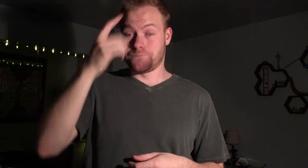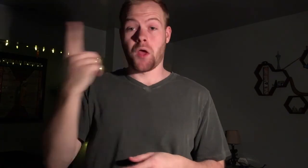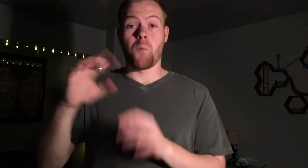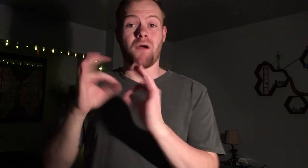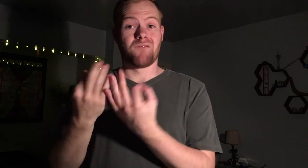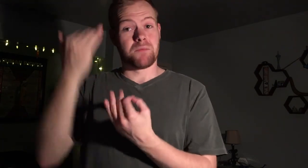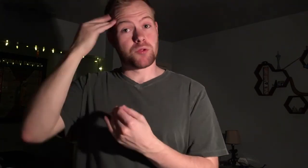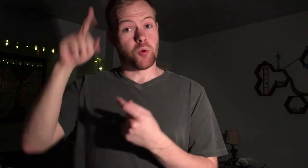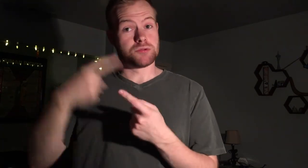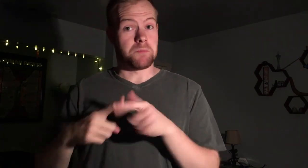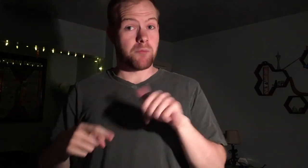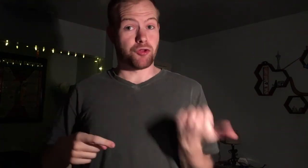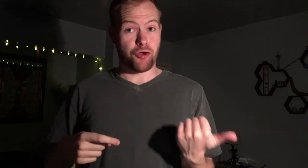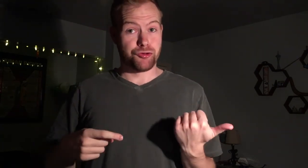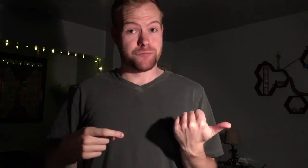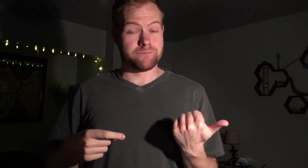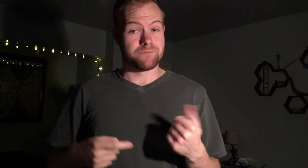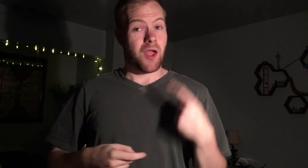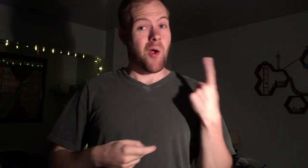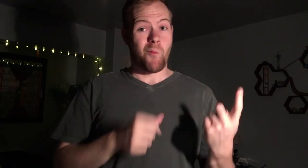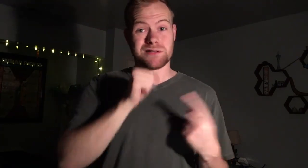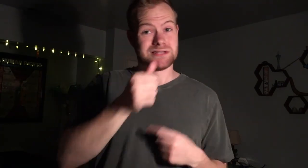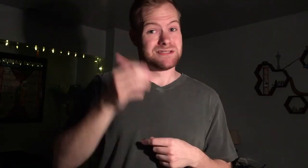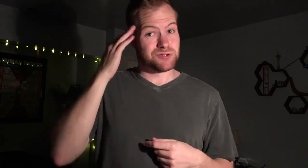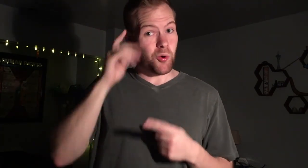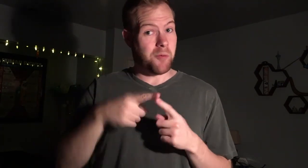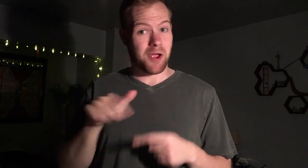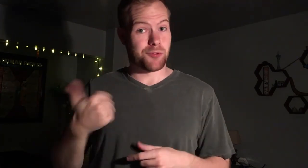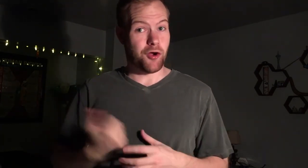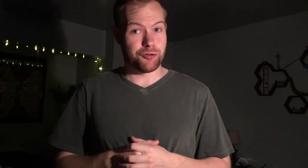One family knows about the other. One doesn't know about the other.